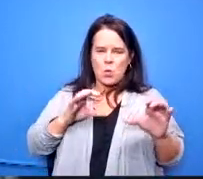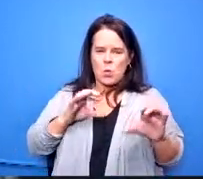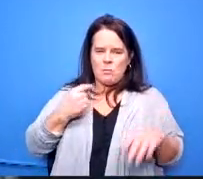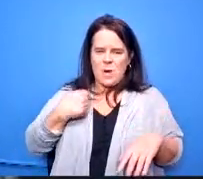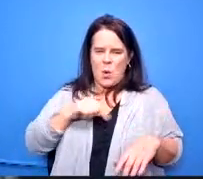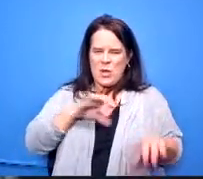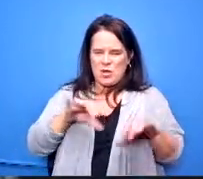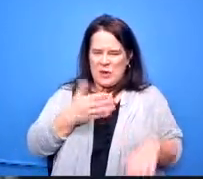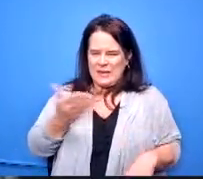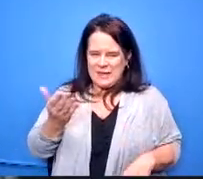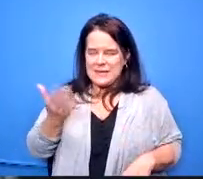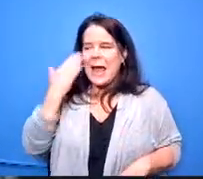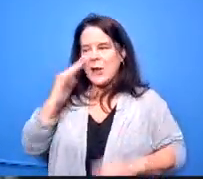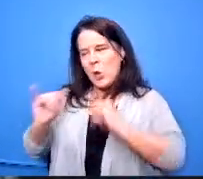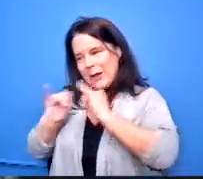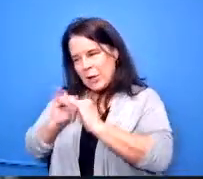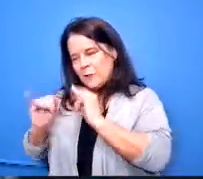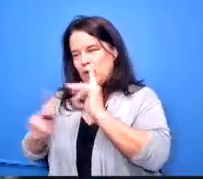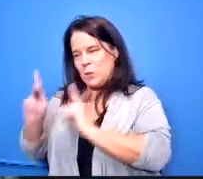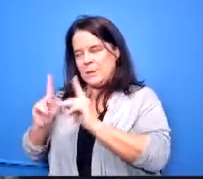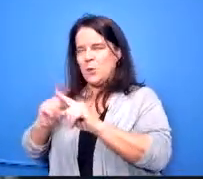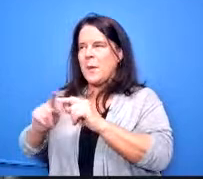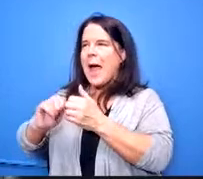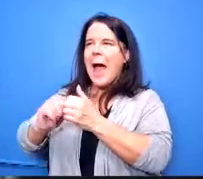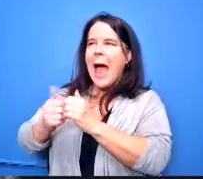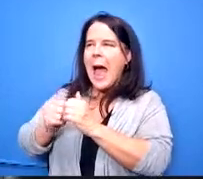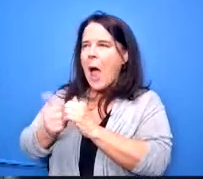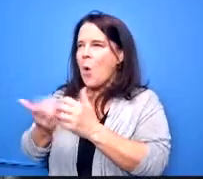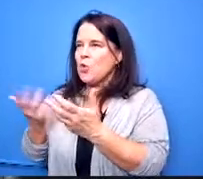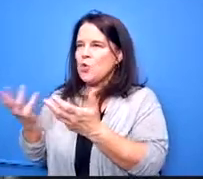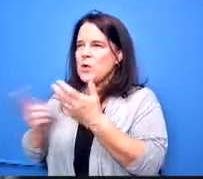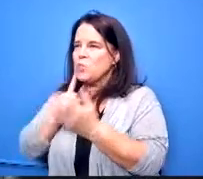through we interview people how are we getting to really know people and saying hey you know